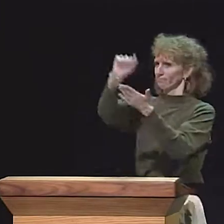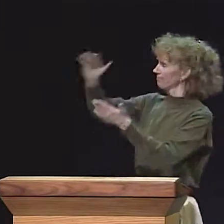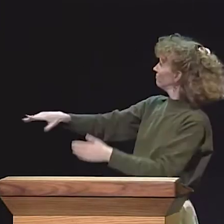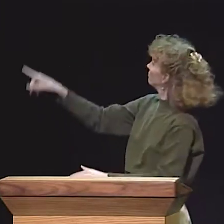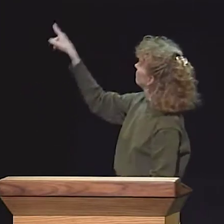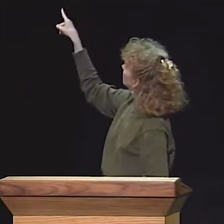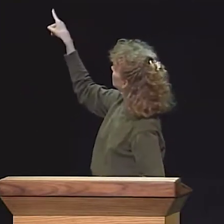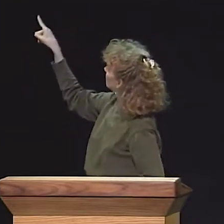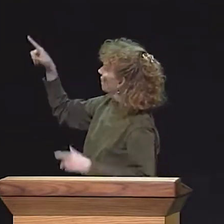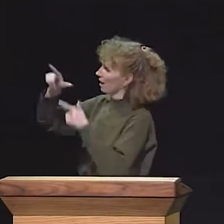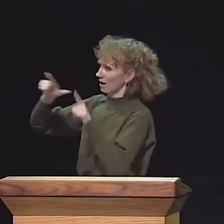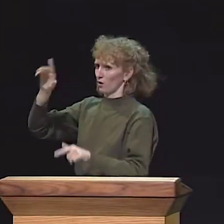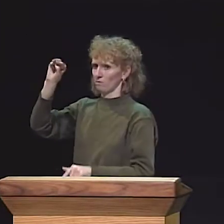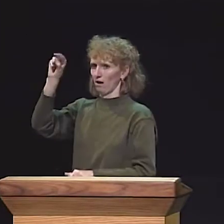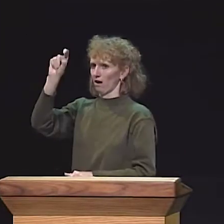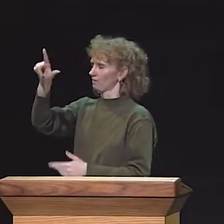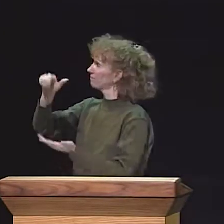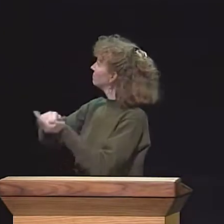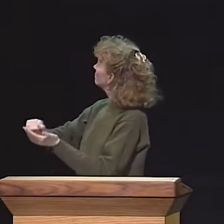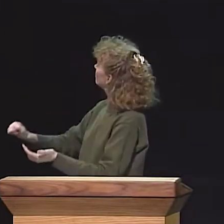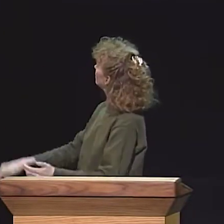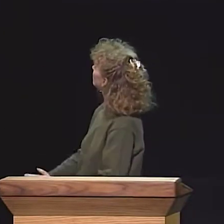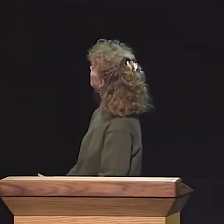WE REMOVED THE LANGUAGE MODEL NOW.